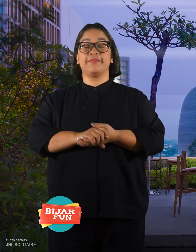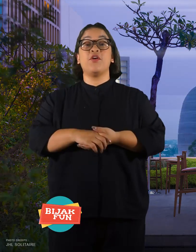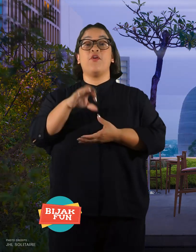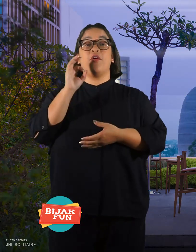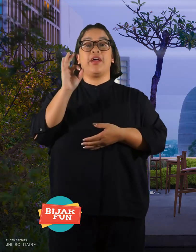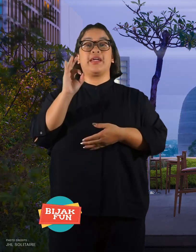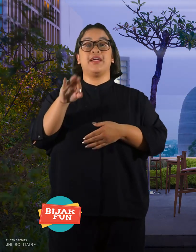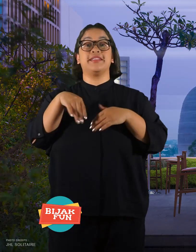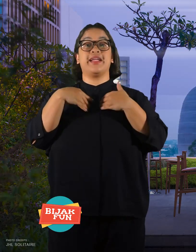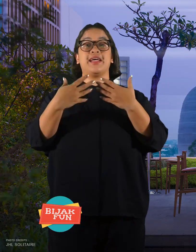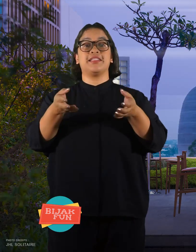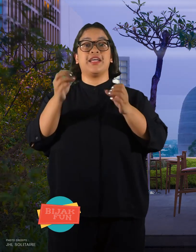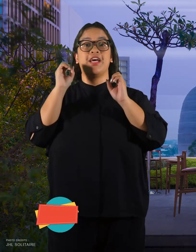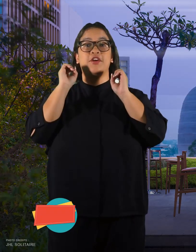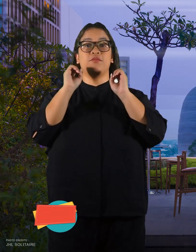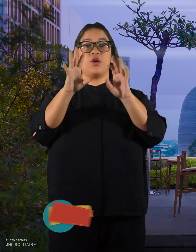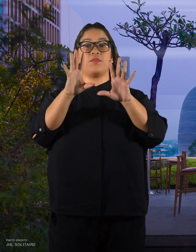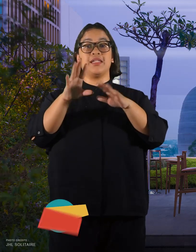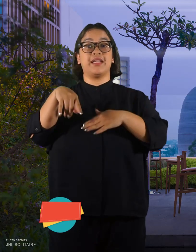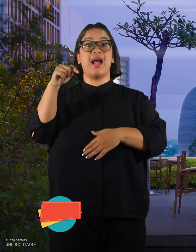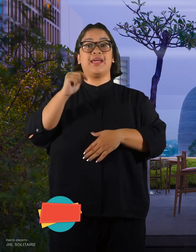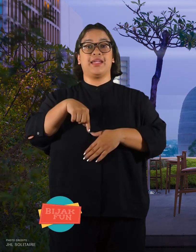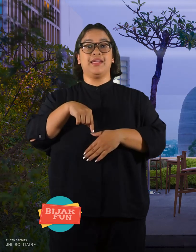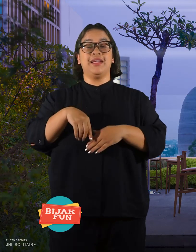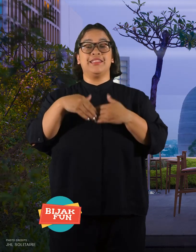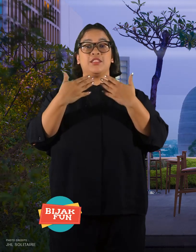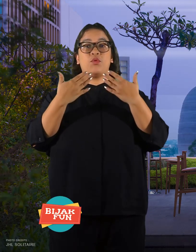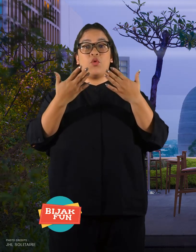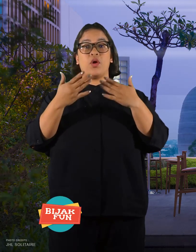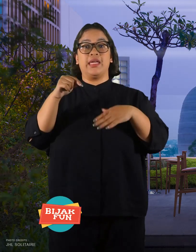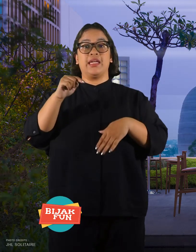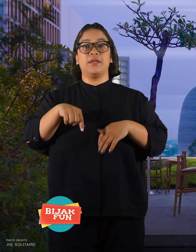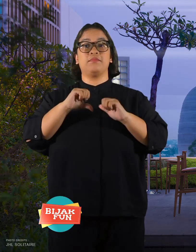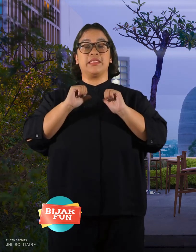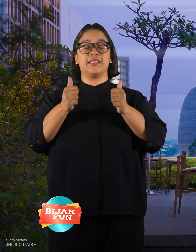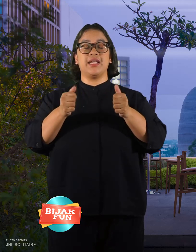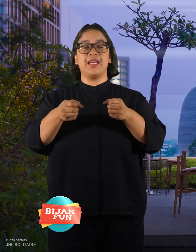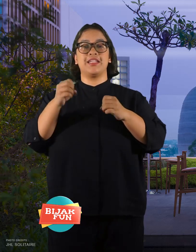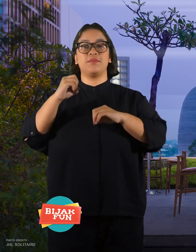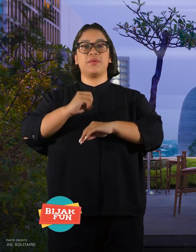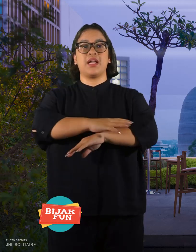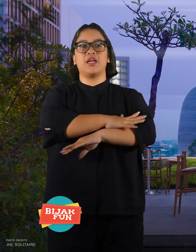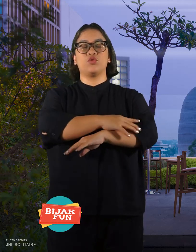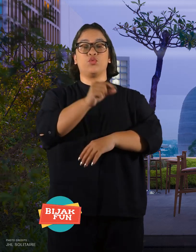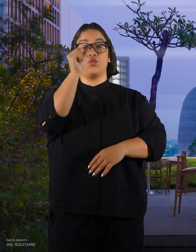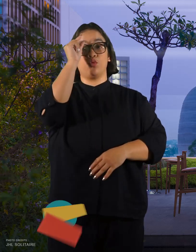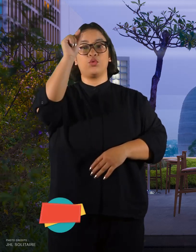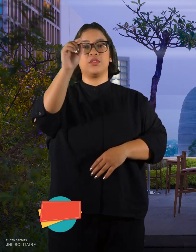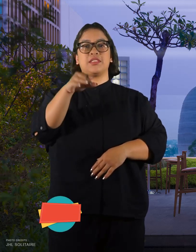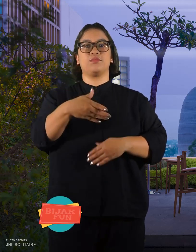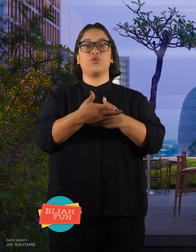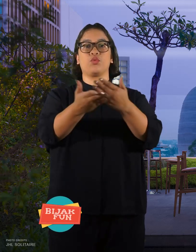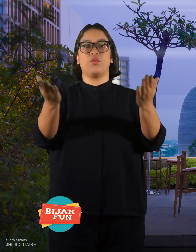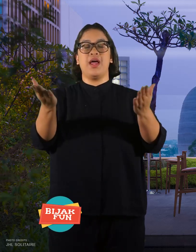Okay, the information is finished this time, hopefully it can inspire for all.